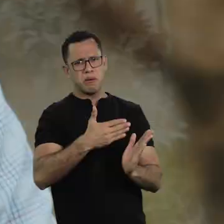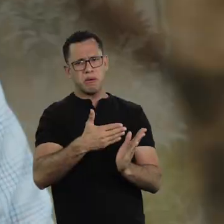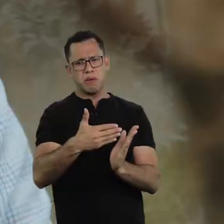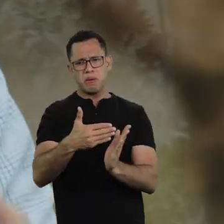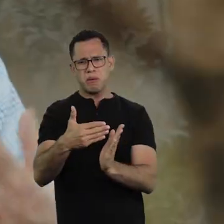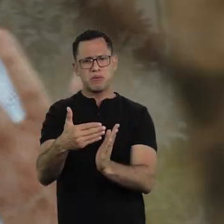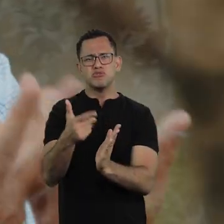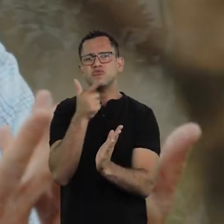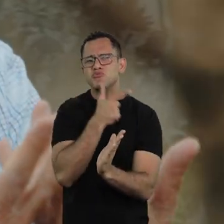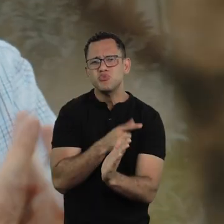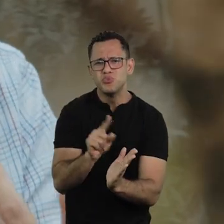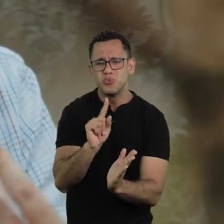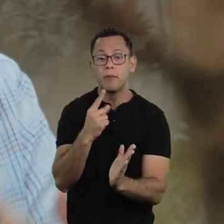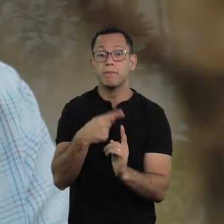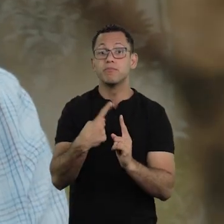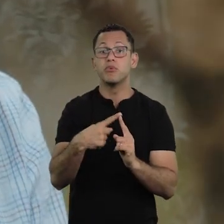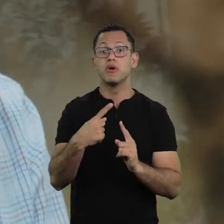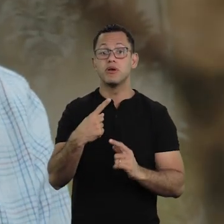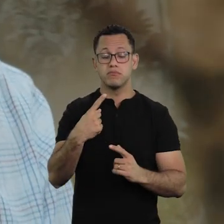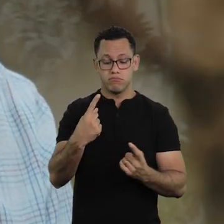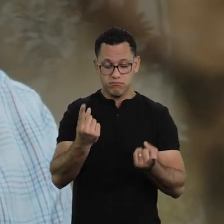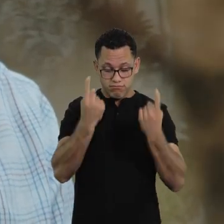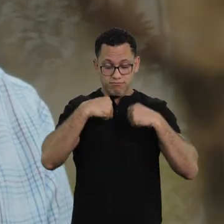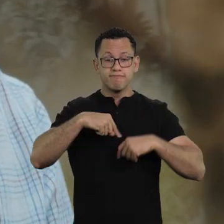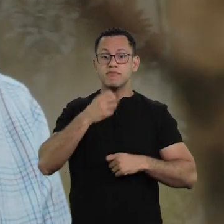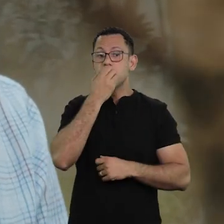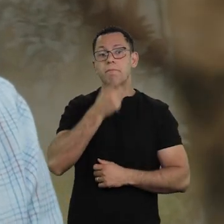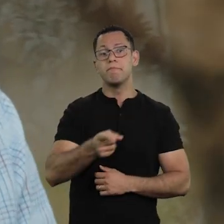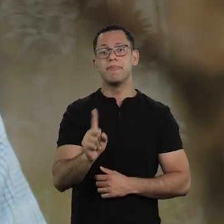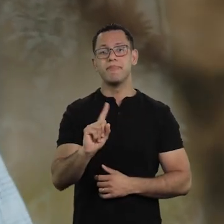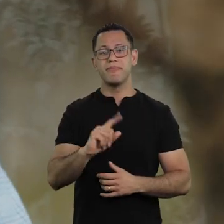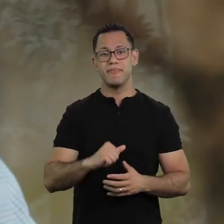my spirit was not breathing well,